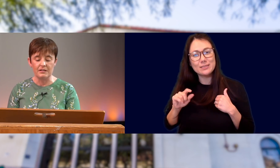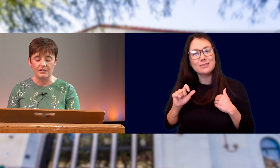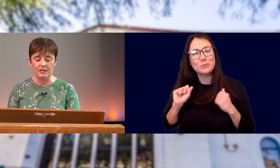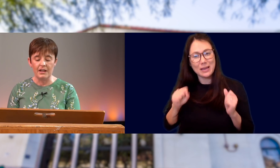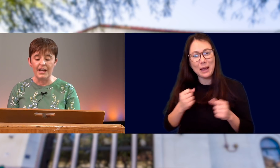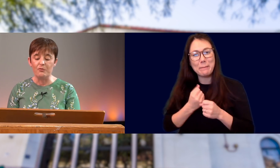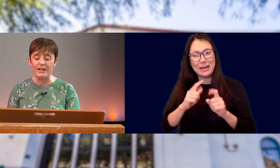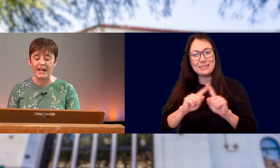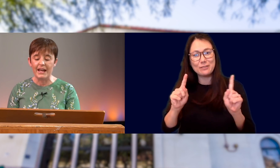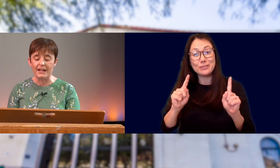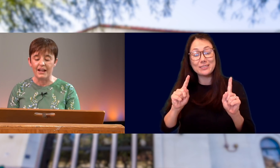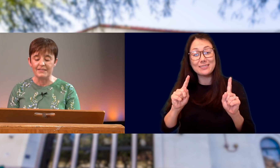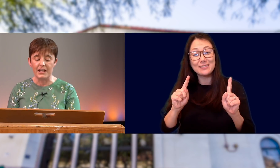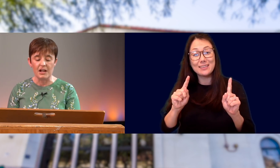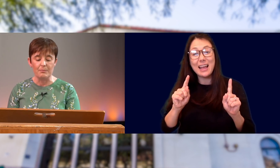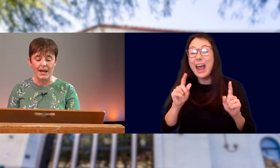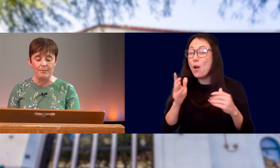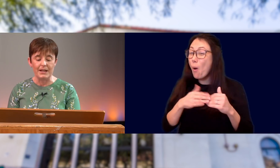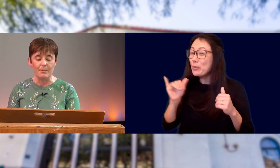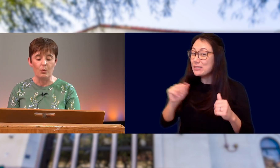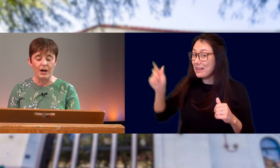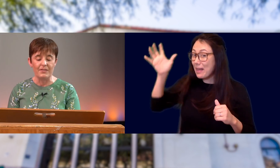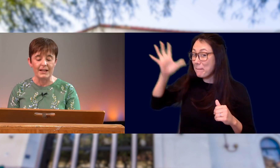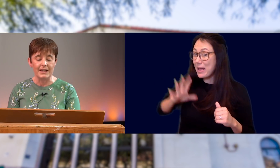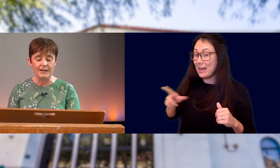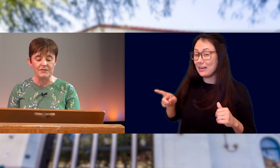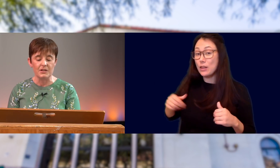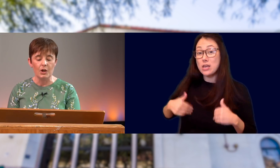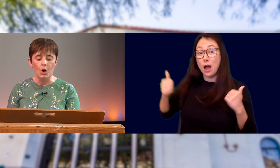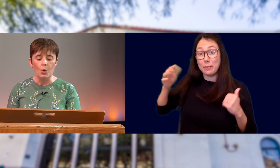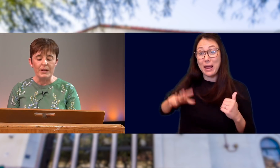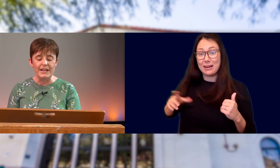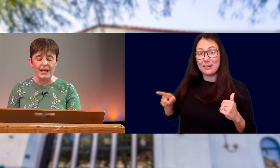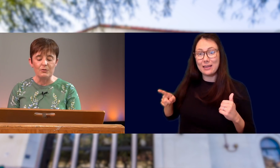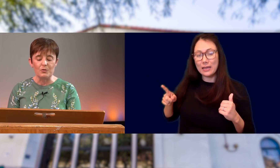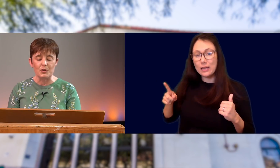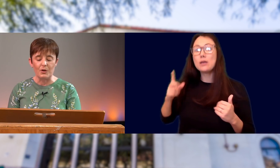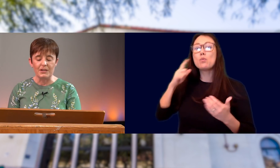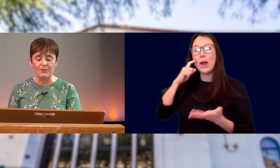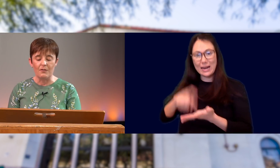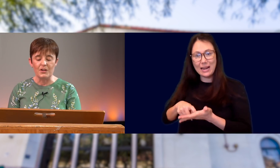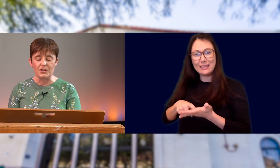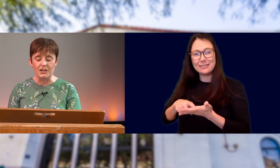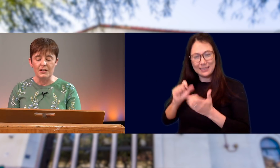AND IF WE CAN, LIKE THAT YOUNG MAN, BECOME AWARE OF THAT GIFT, WE GAIN THROUGH THE STRENGTH OF OUR VISION